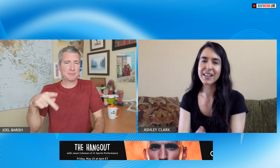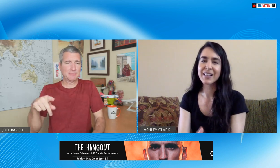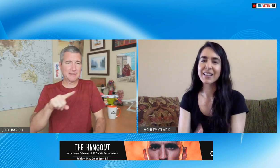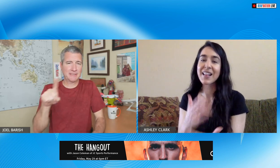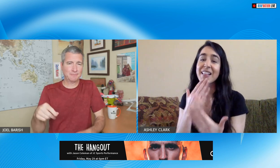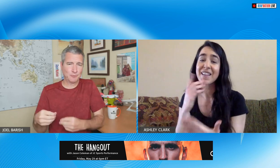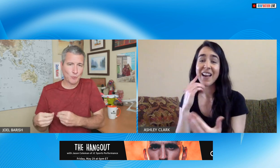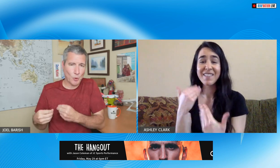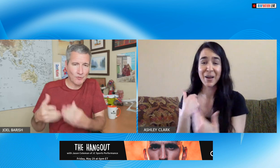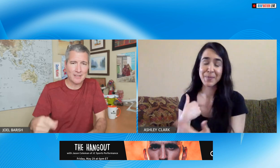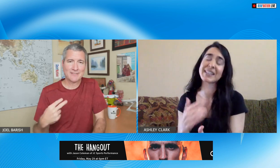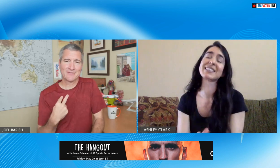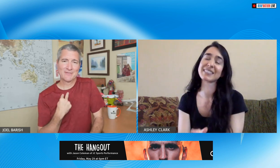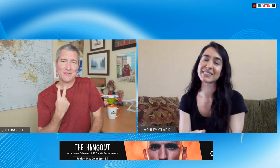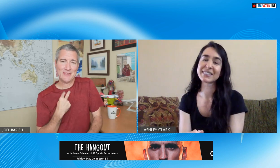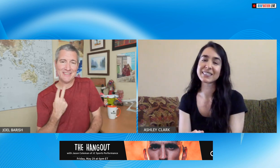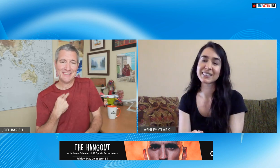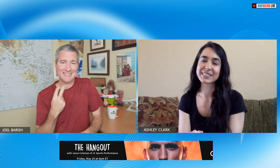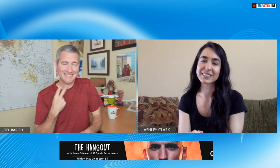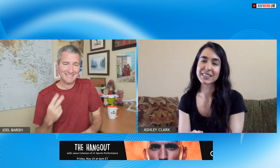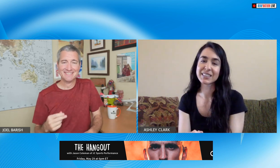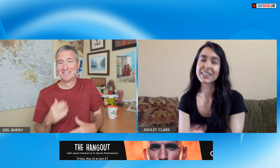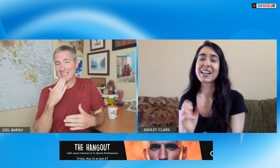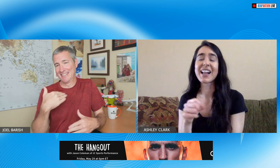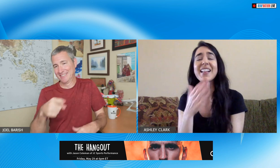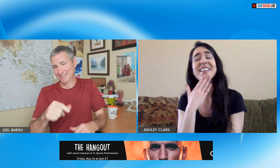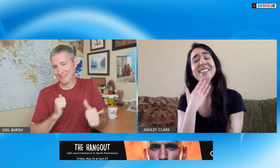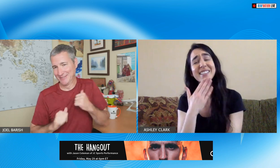experience with us I want to thank Purple and ZVRS for providing us with voices